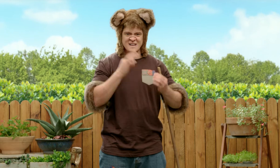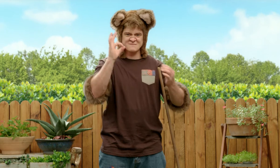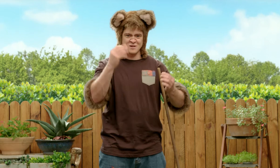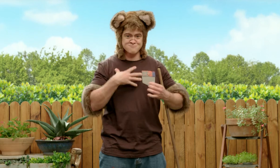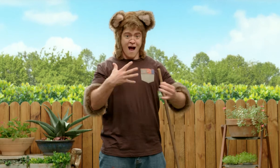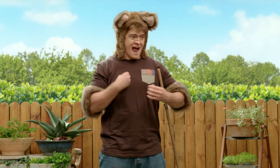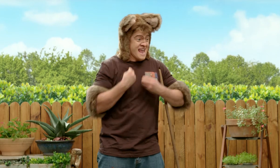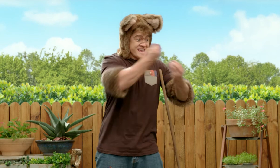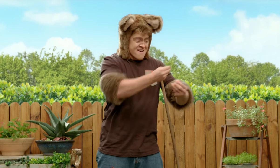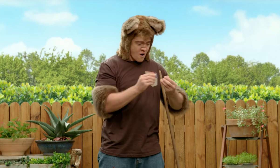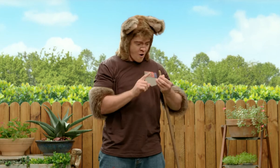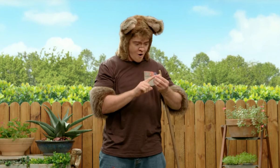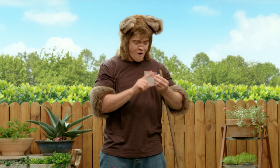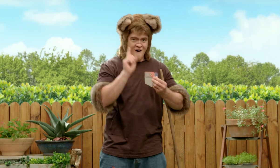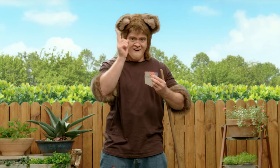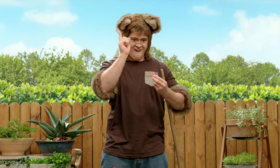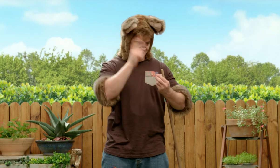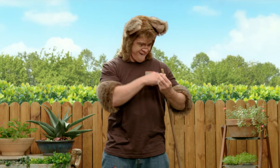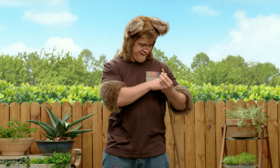Oh, I can give it to her as a special surprise!